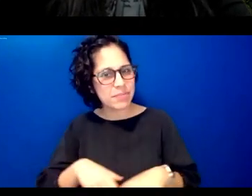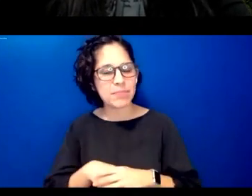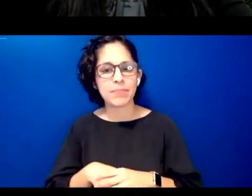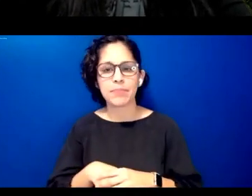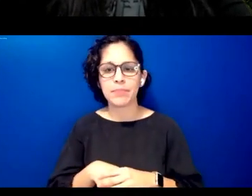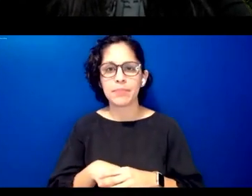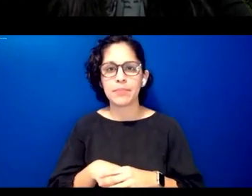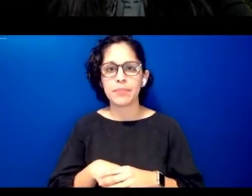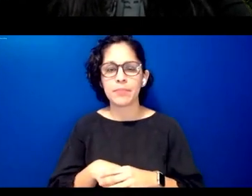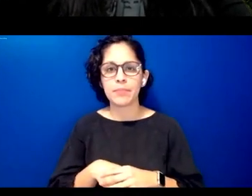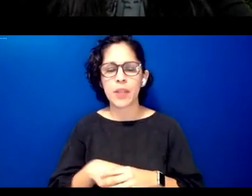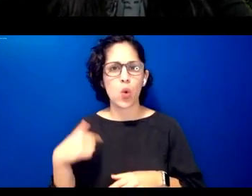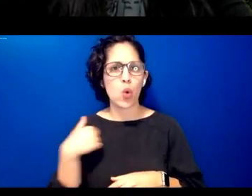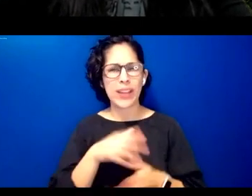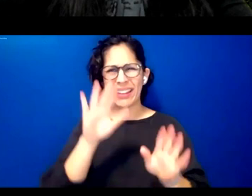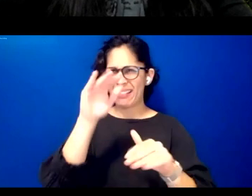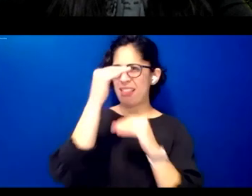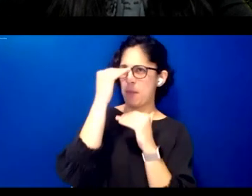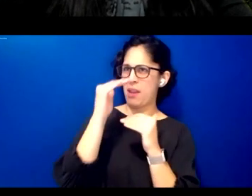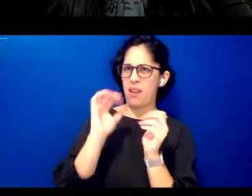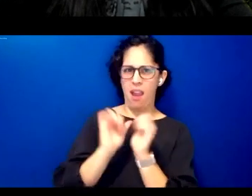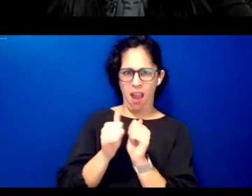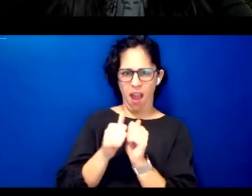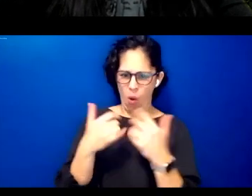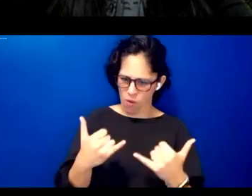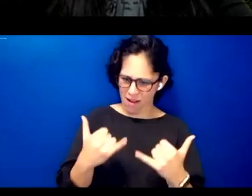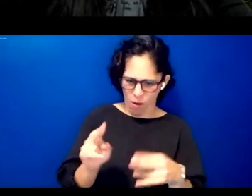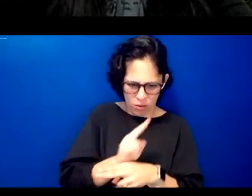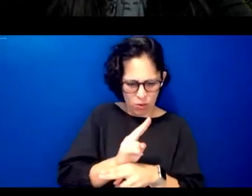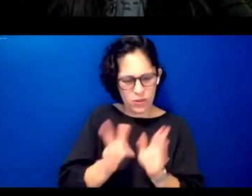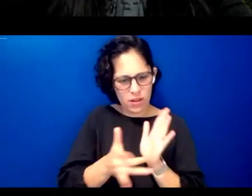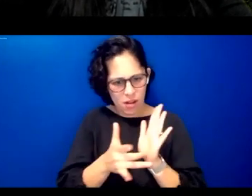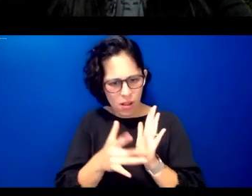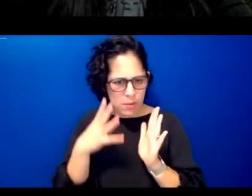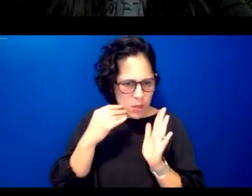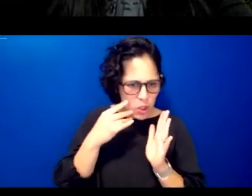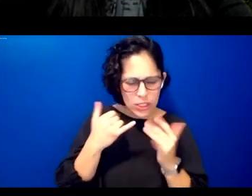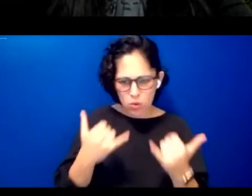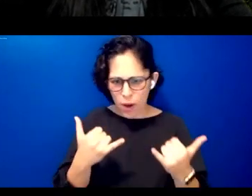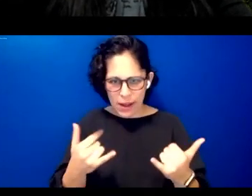need to be constrained by the way we use technology or experience technology for language learning